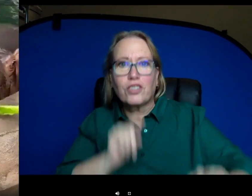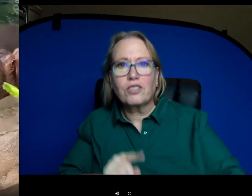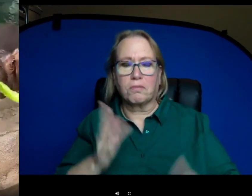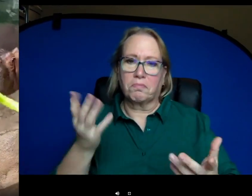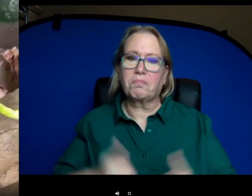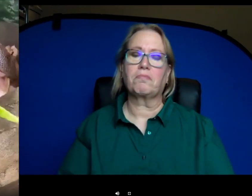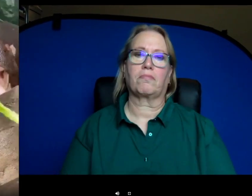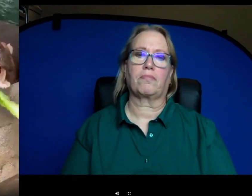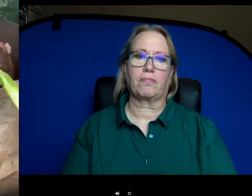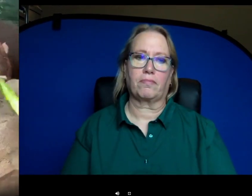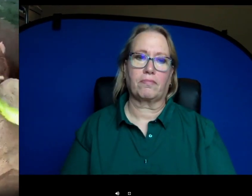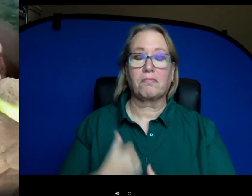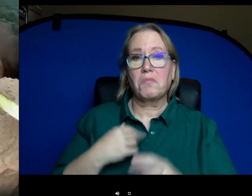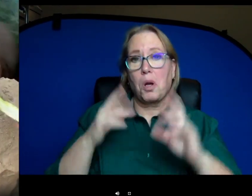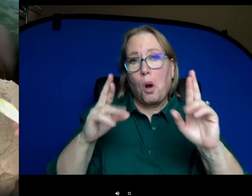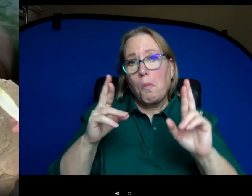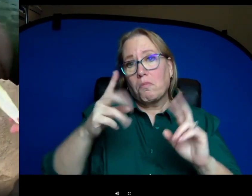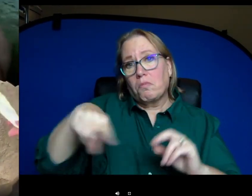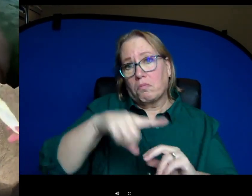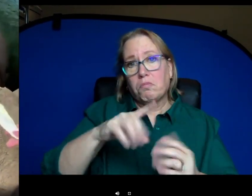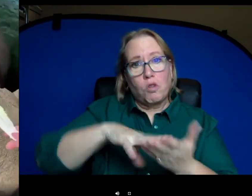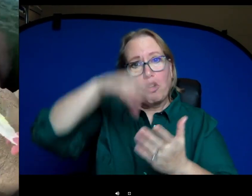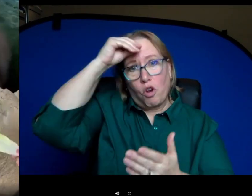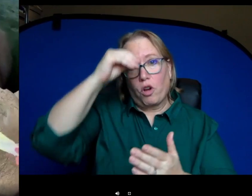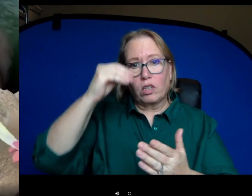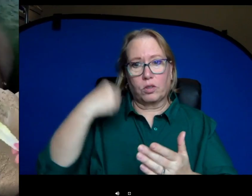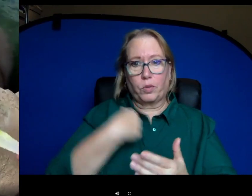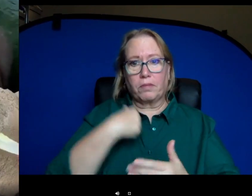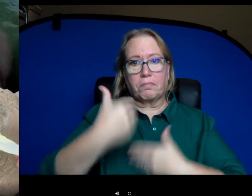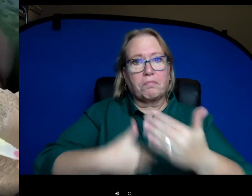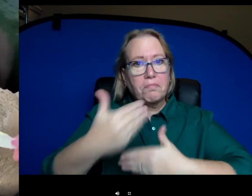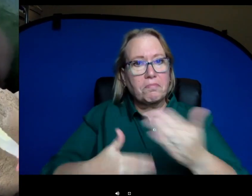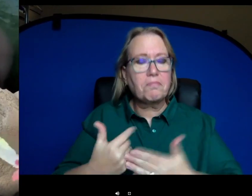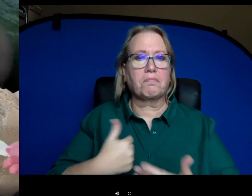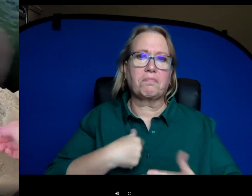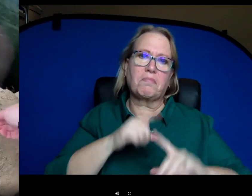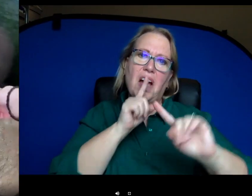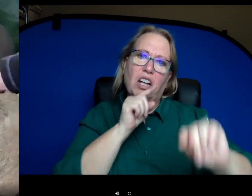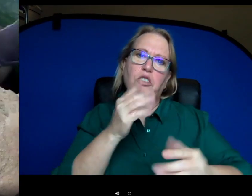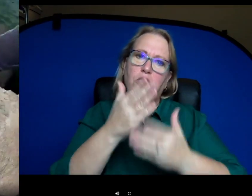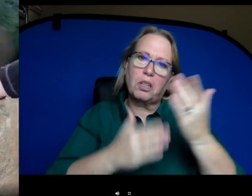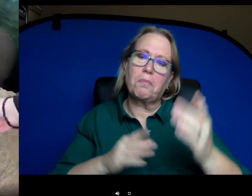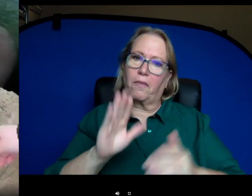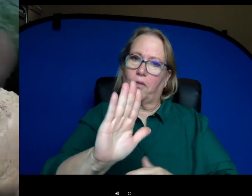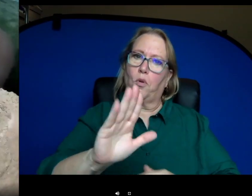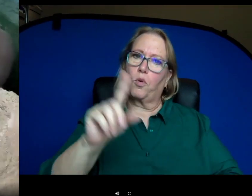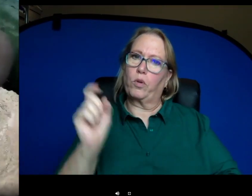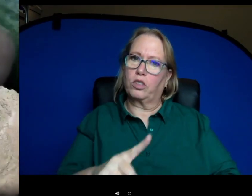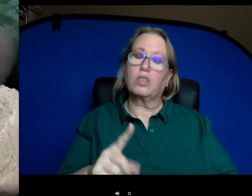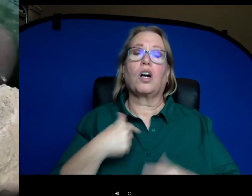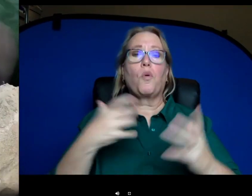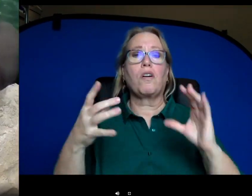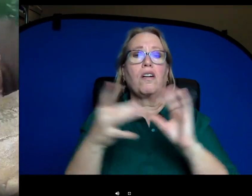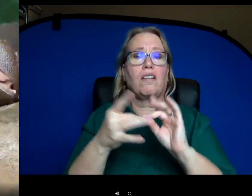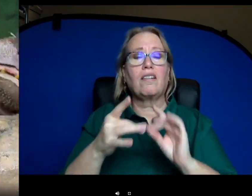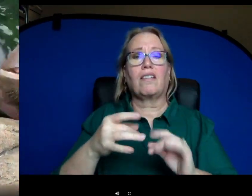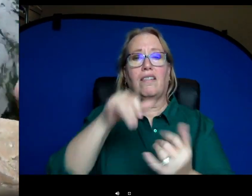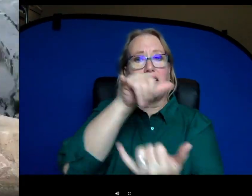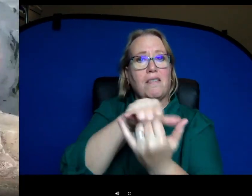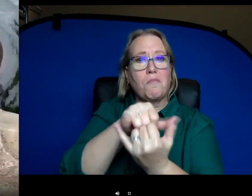lot of questions coming in. Hopefully, you're learning as we go and I'm answering some of those questions. We wanted to mention that hippos eat a lot